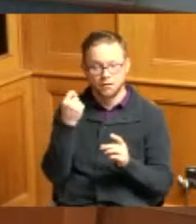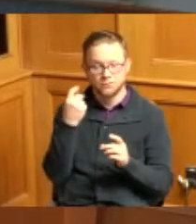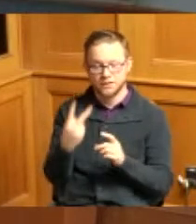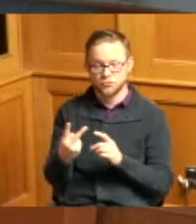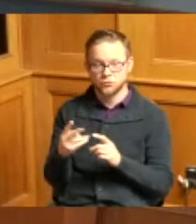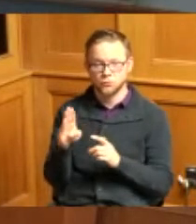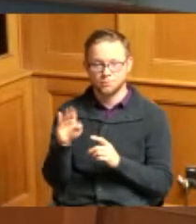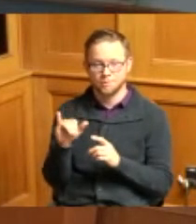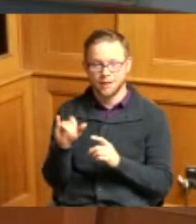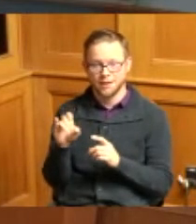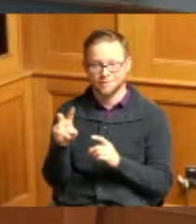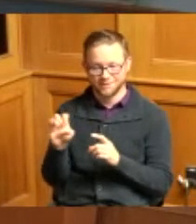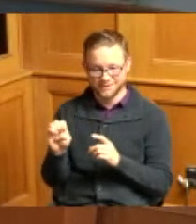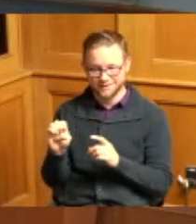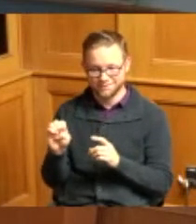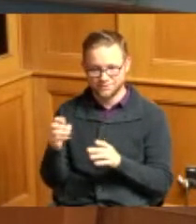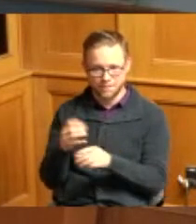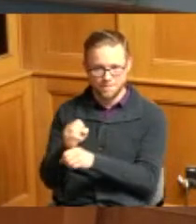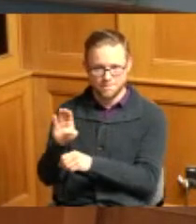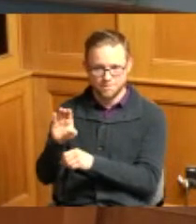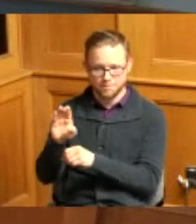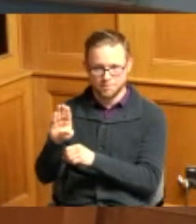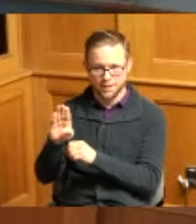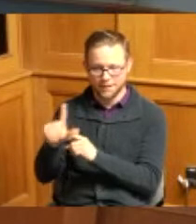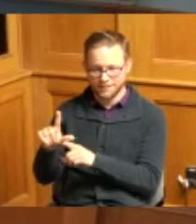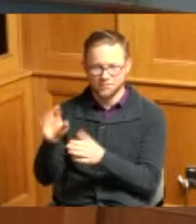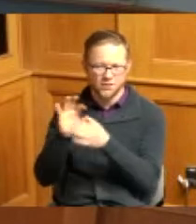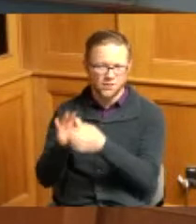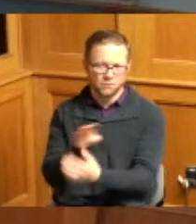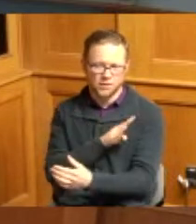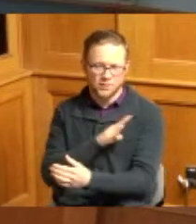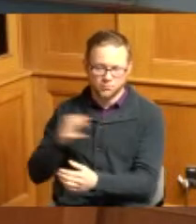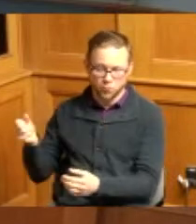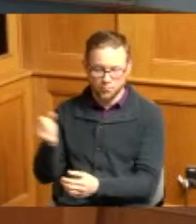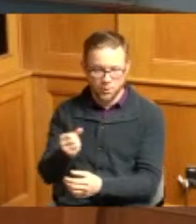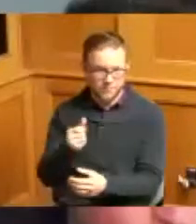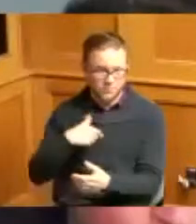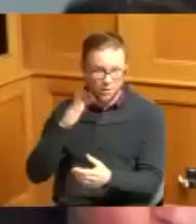agenda they are related to board appointments I will defer to you if you'd like to introduce those